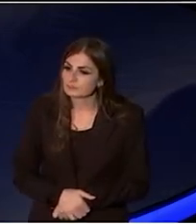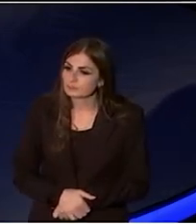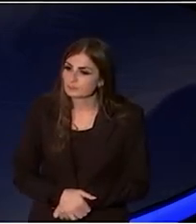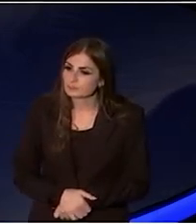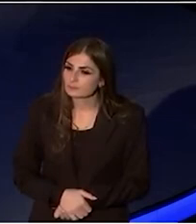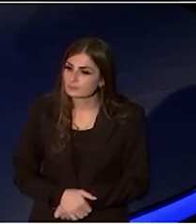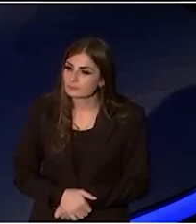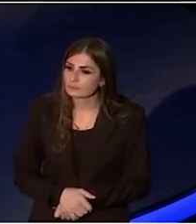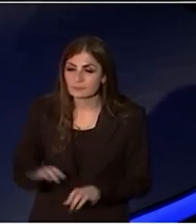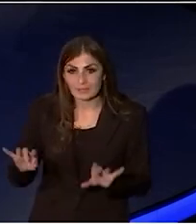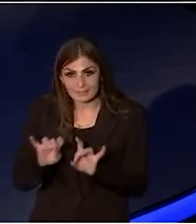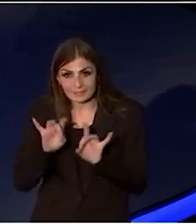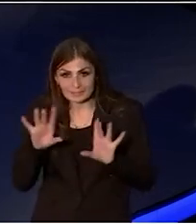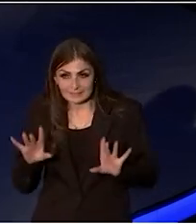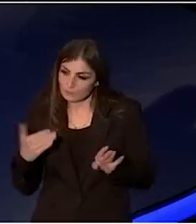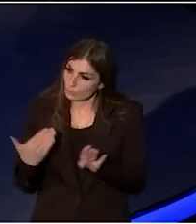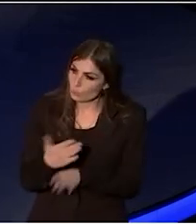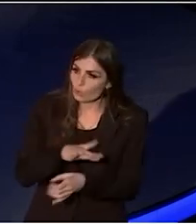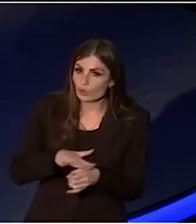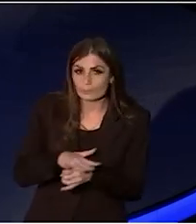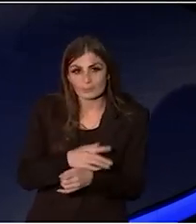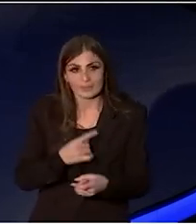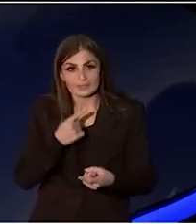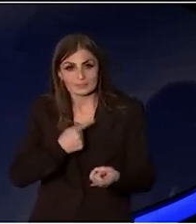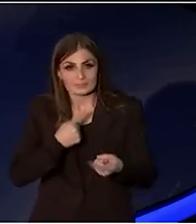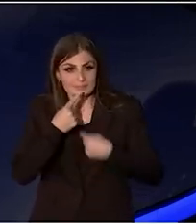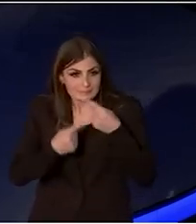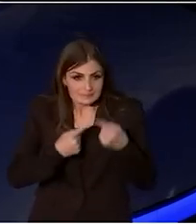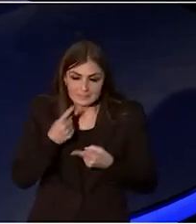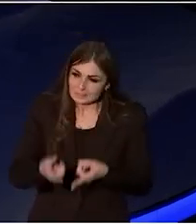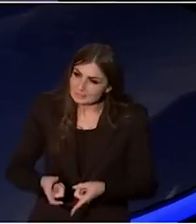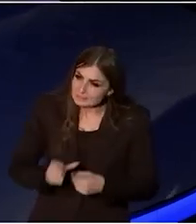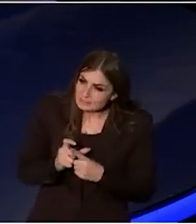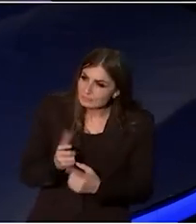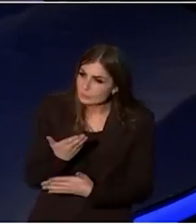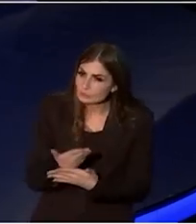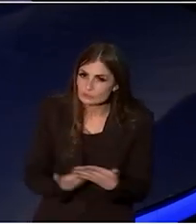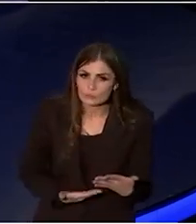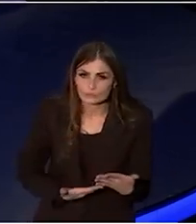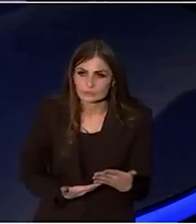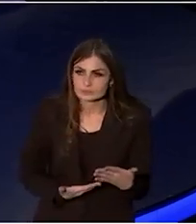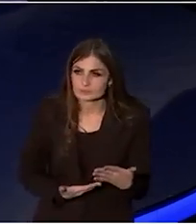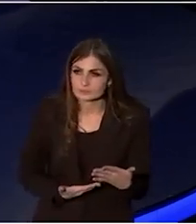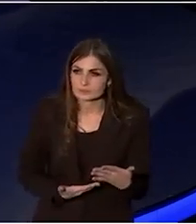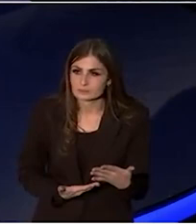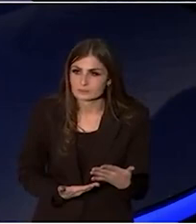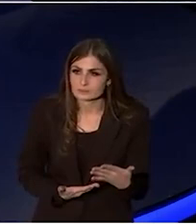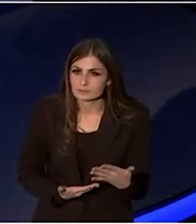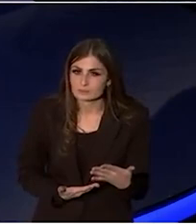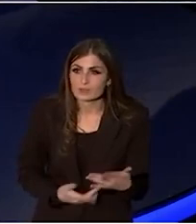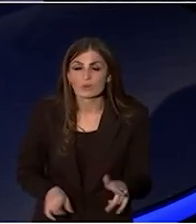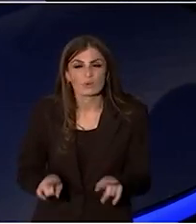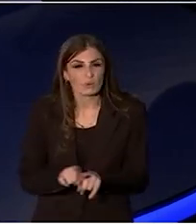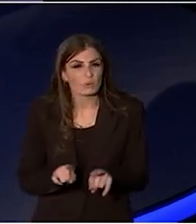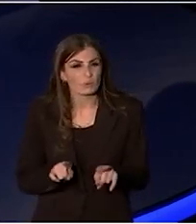that the workplaces that were telling tough stories were also often being unacceptably